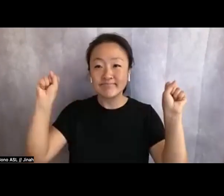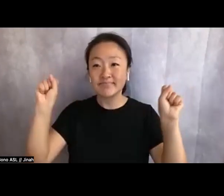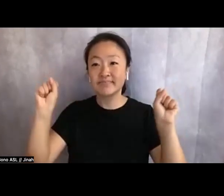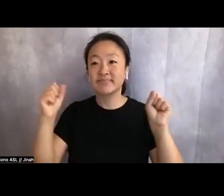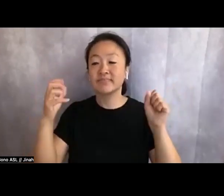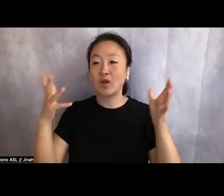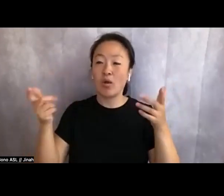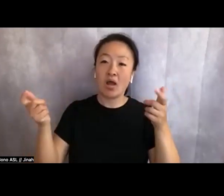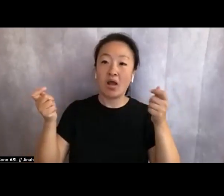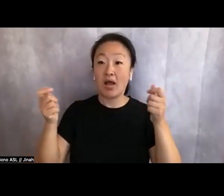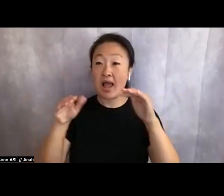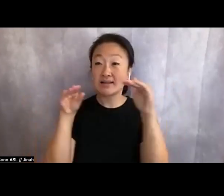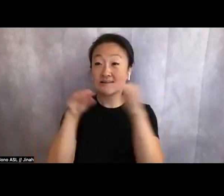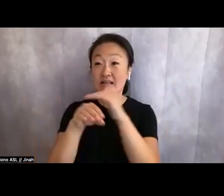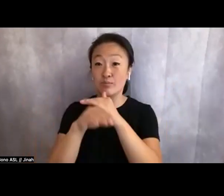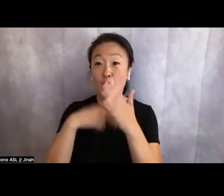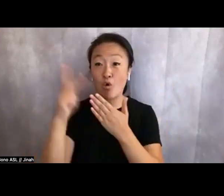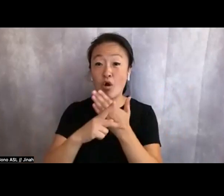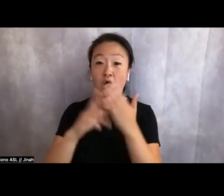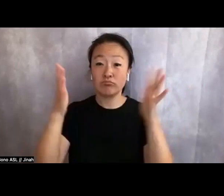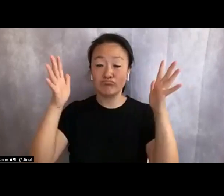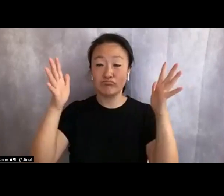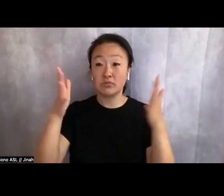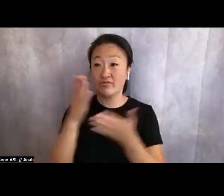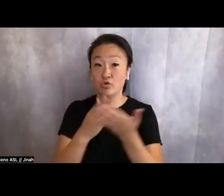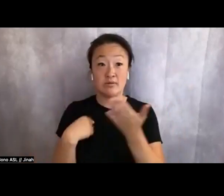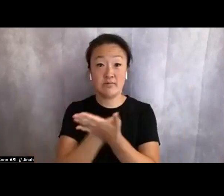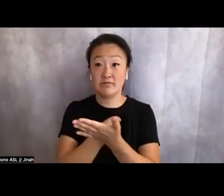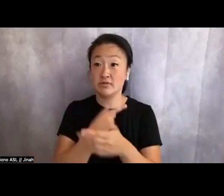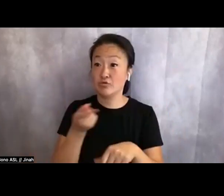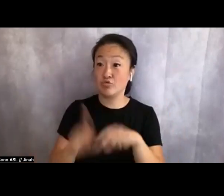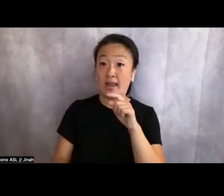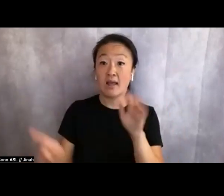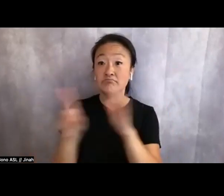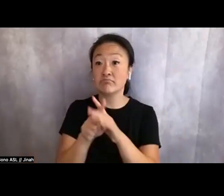accessible programs and events for some of us who can't be in-person, can't party indoors,